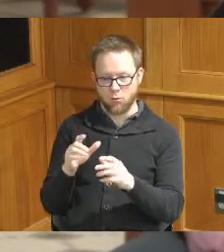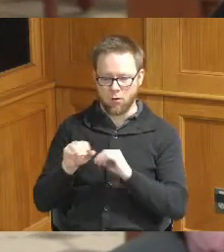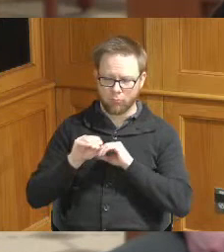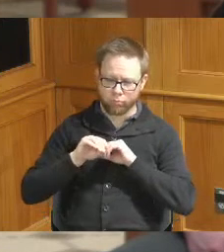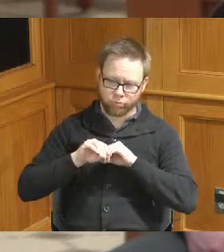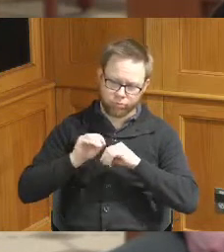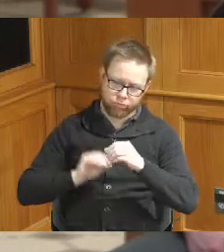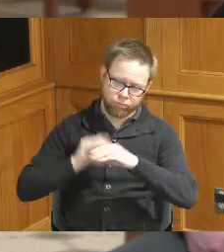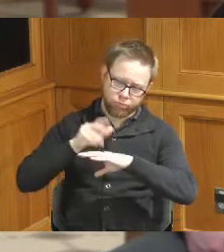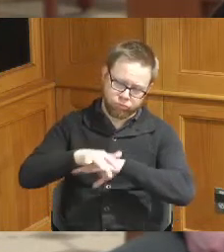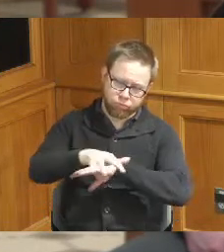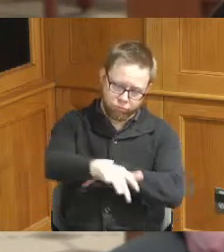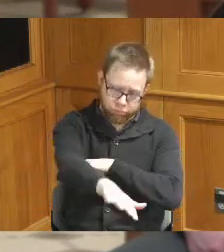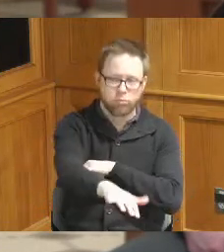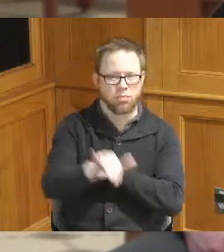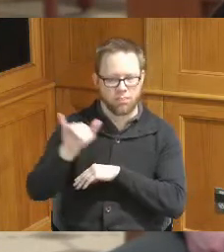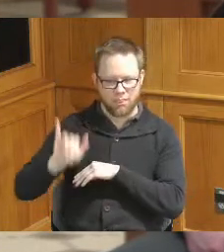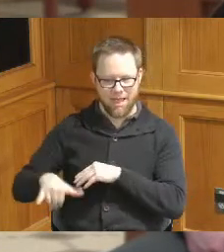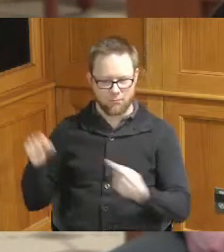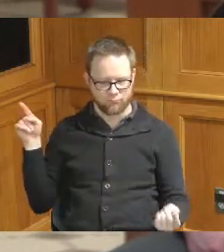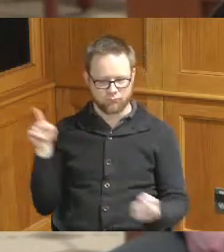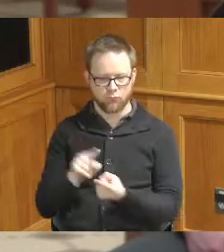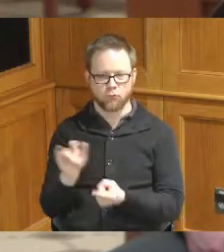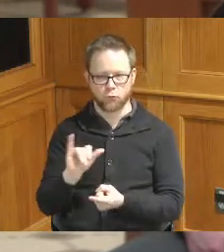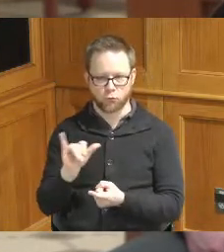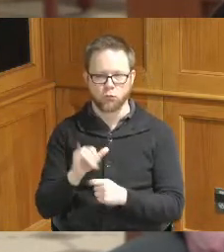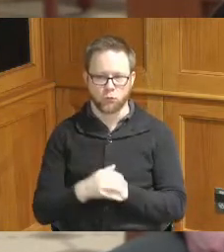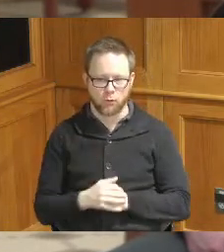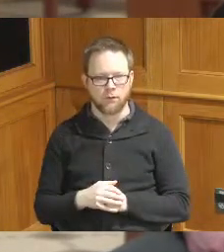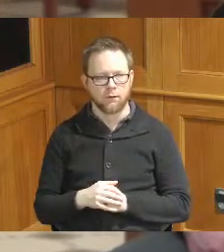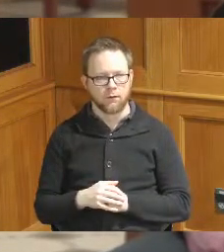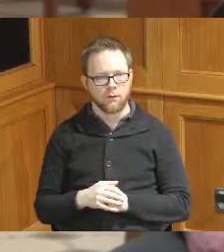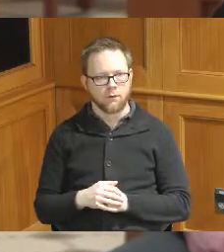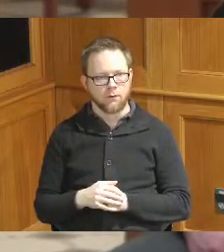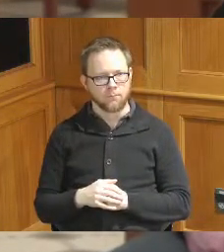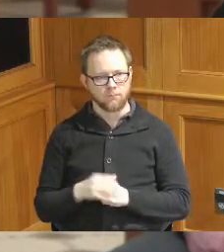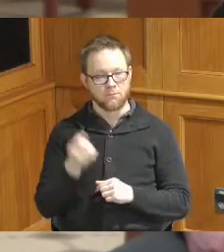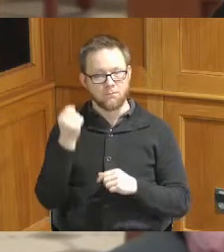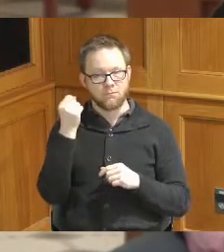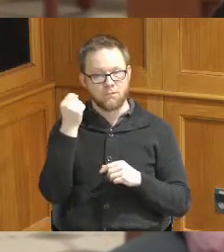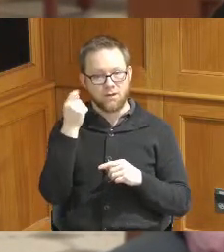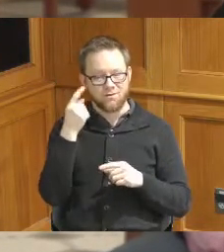been drastically reduced as well but as I said with this that is not a full treatment that is